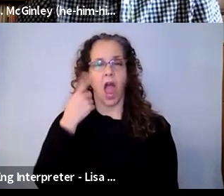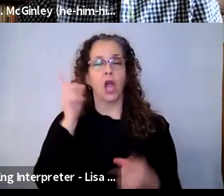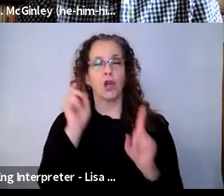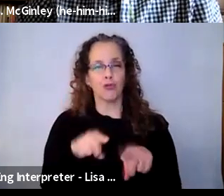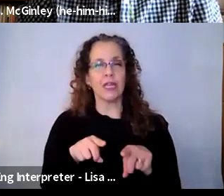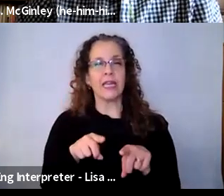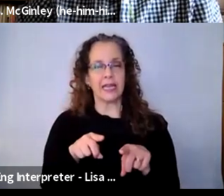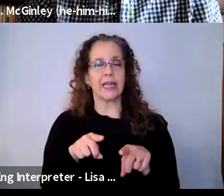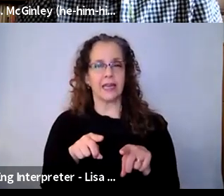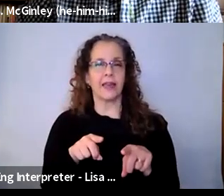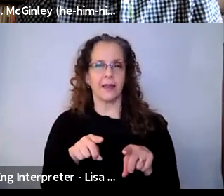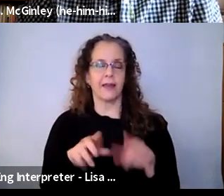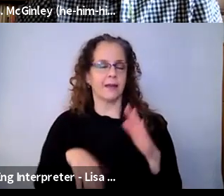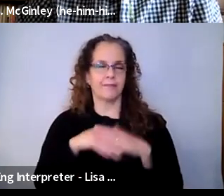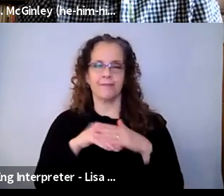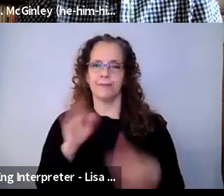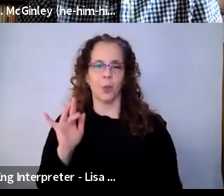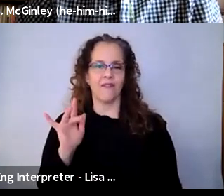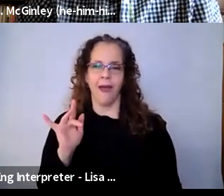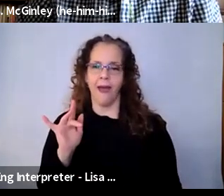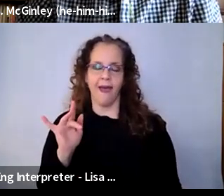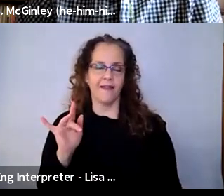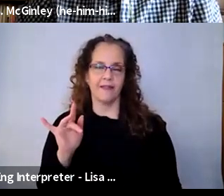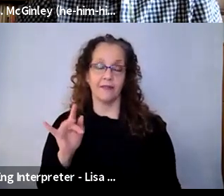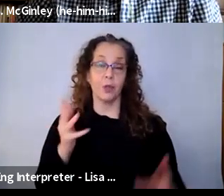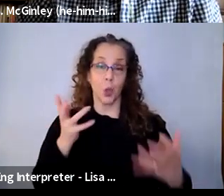you want to try to, you know, include as many students as you